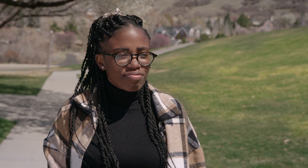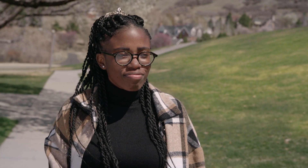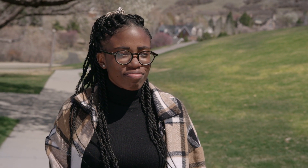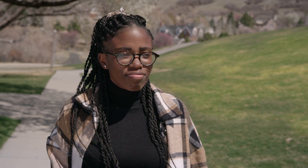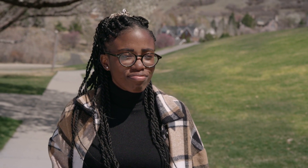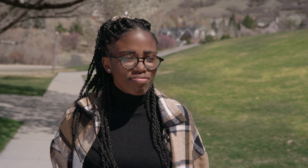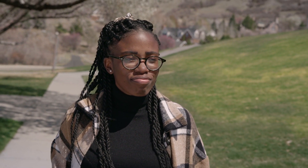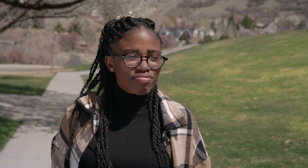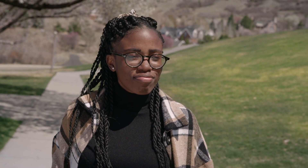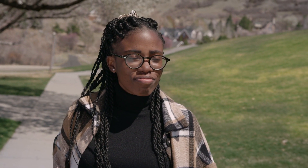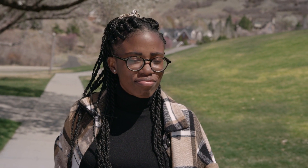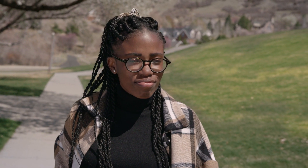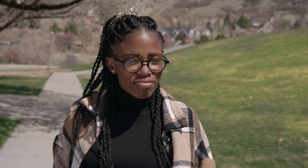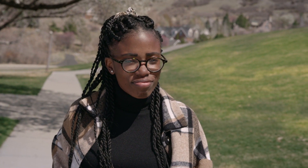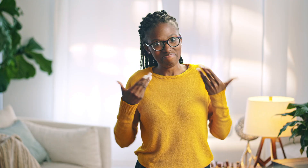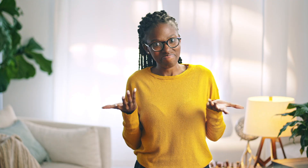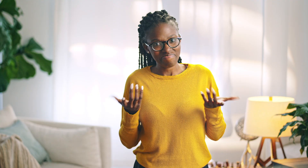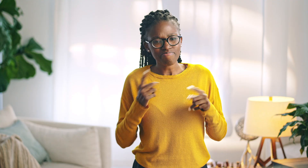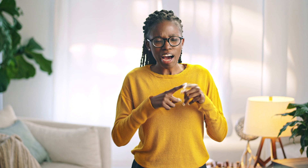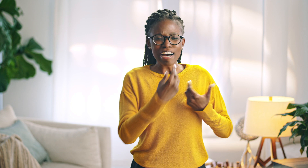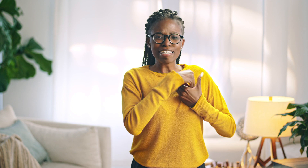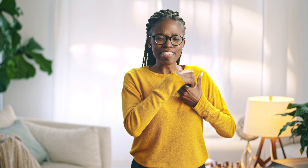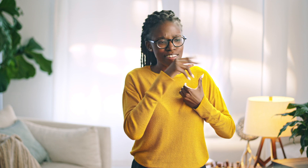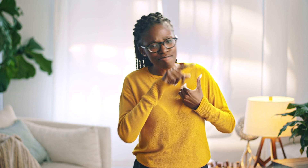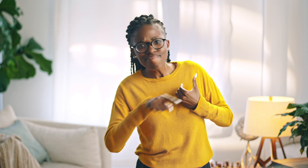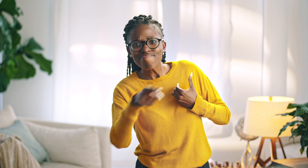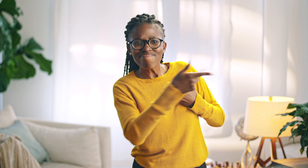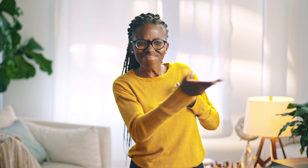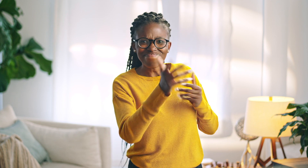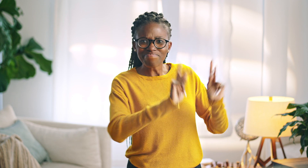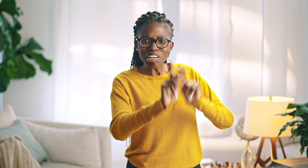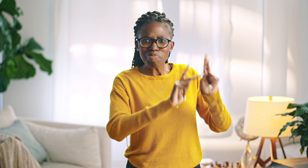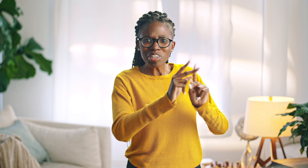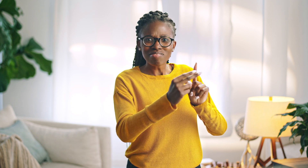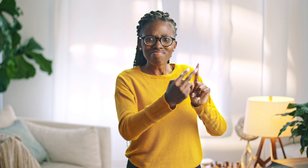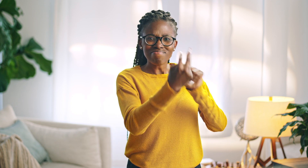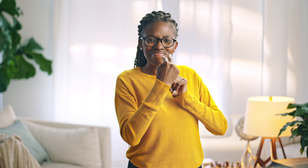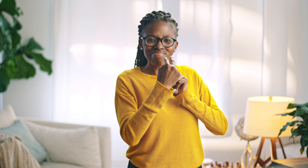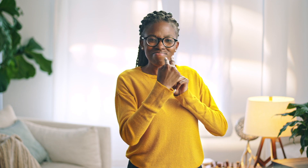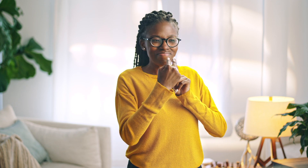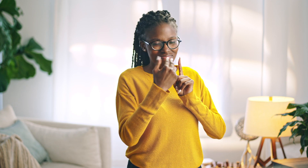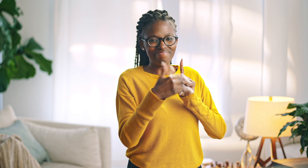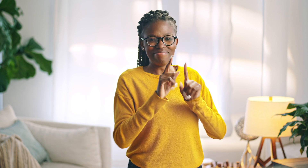I think God views me as one of His children, as I am. But still, inside, it is tough.